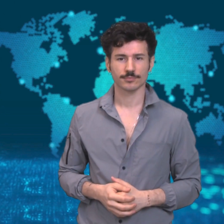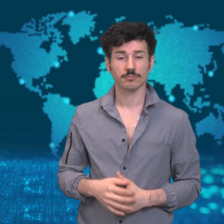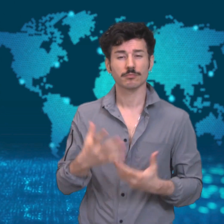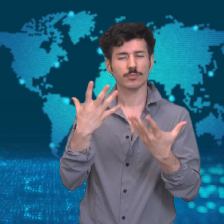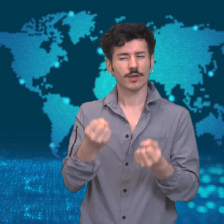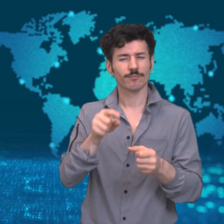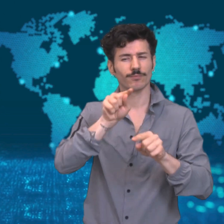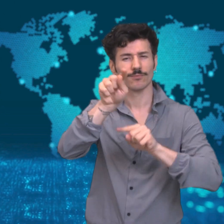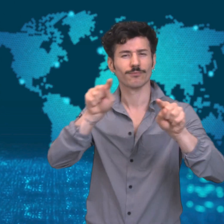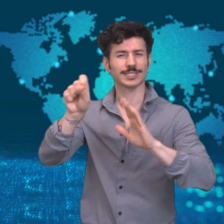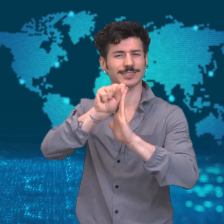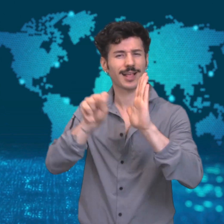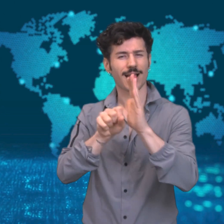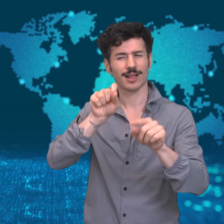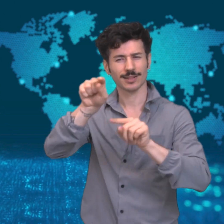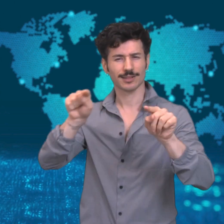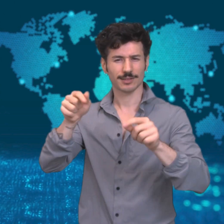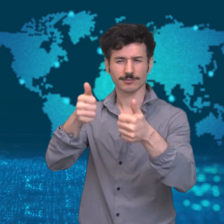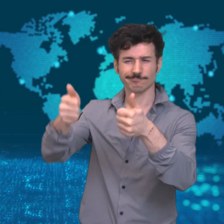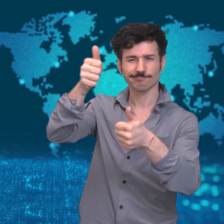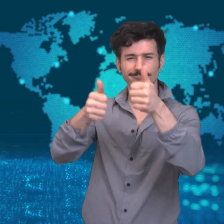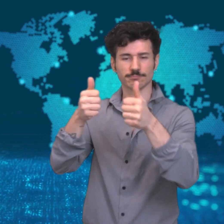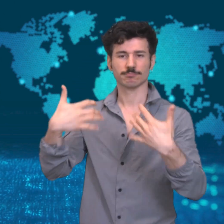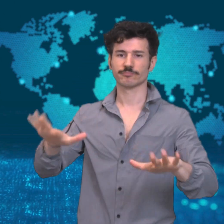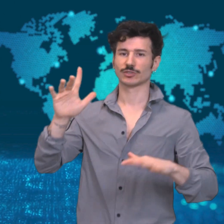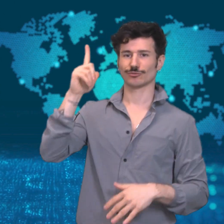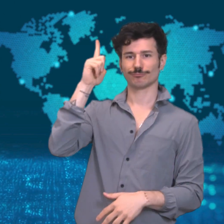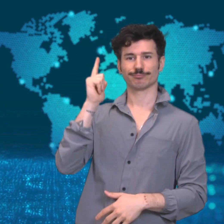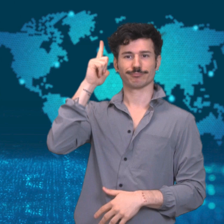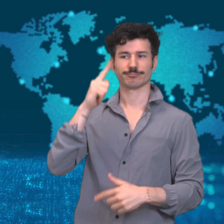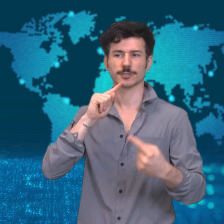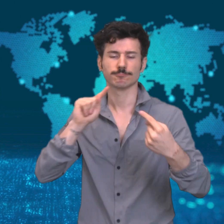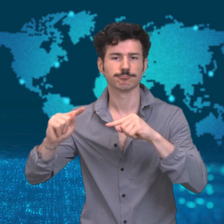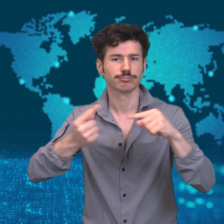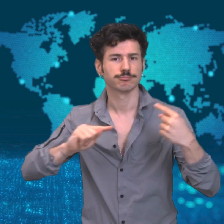the easing of the restrictions.